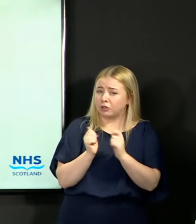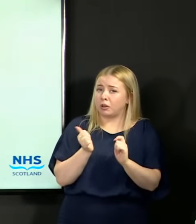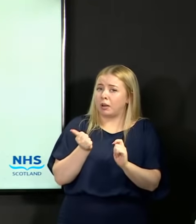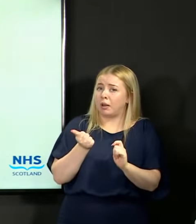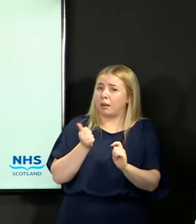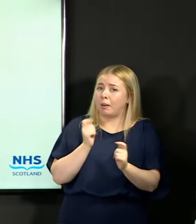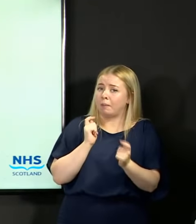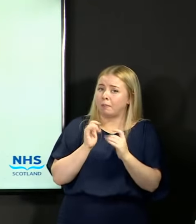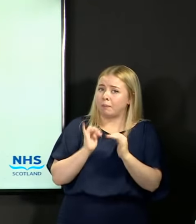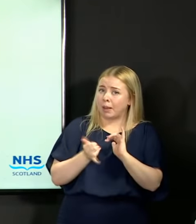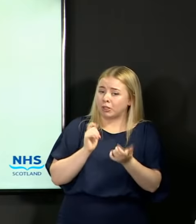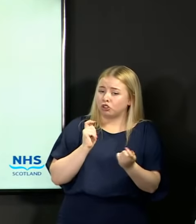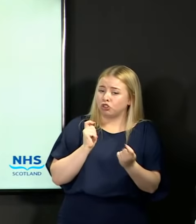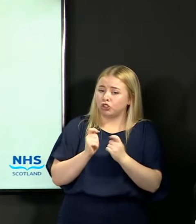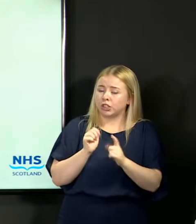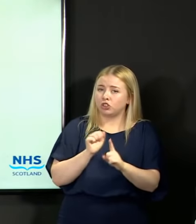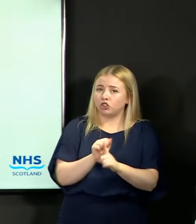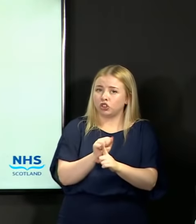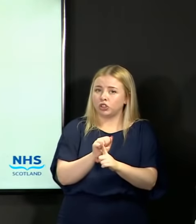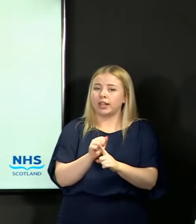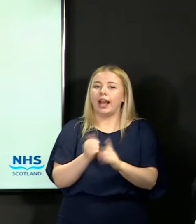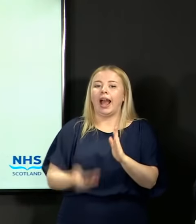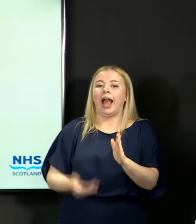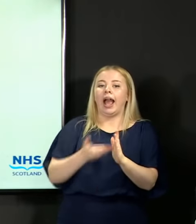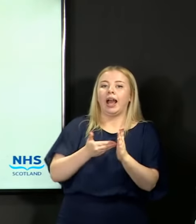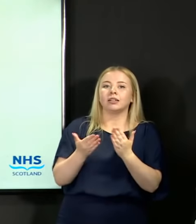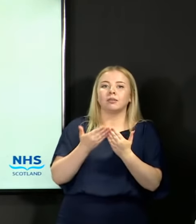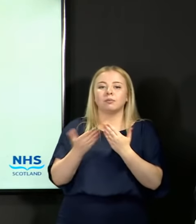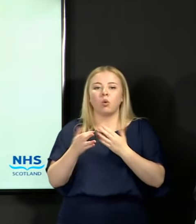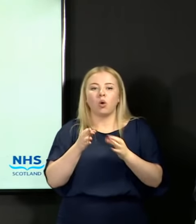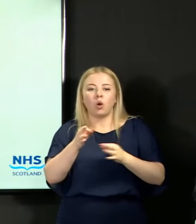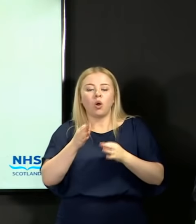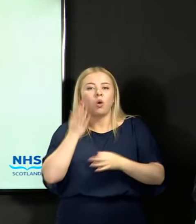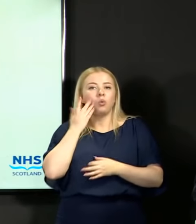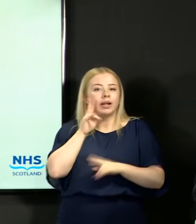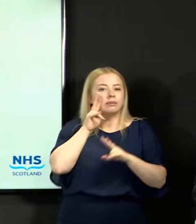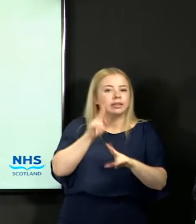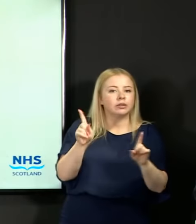put in other provision where we see the experience within individual schools.